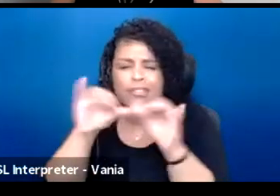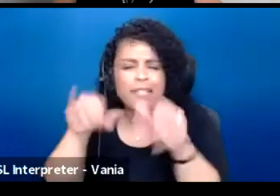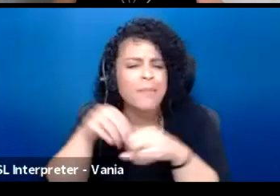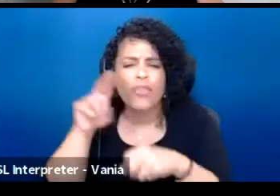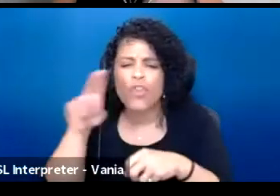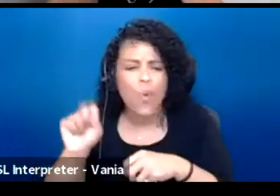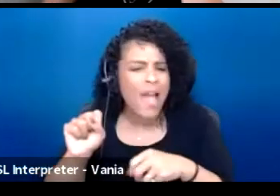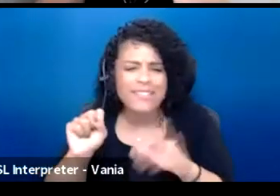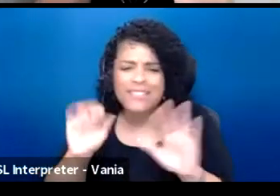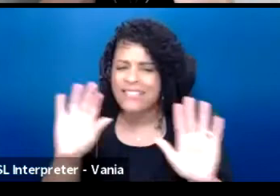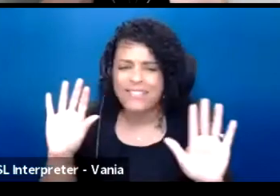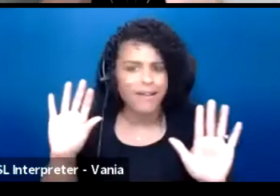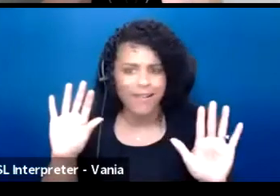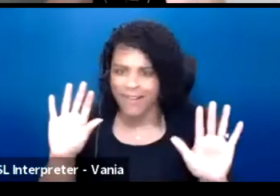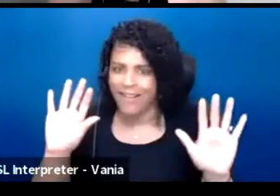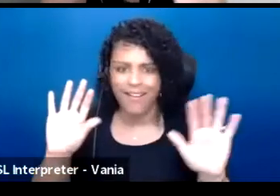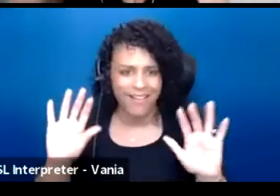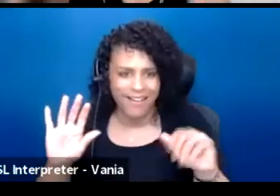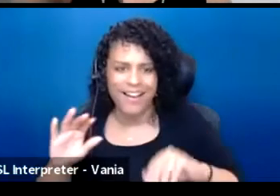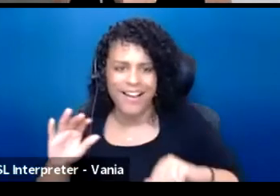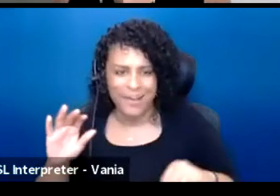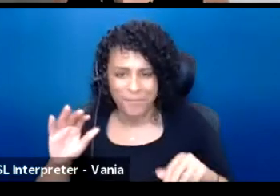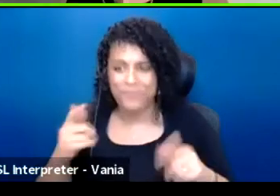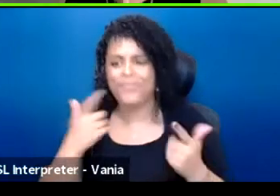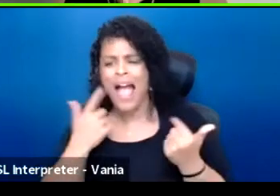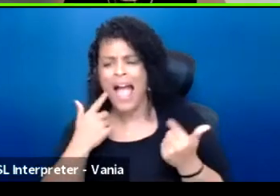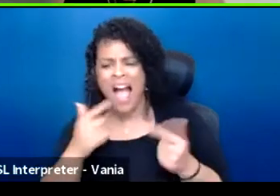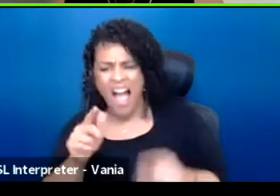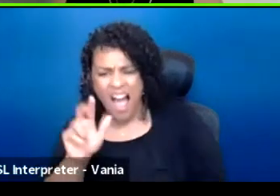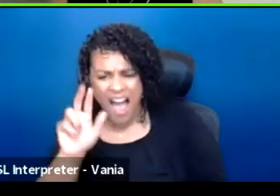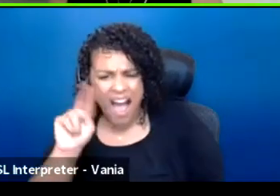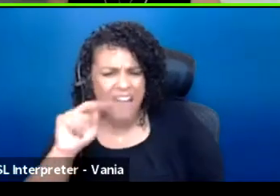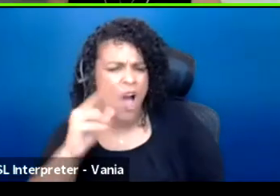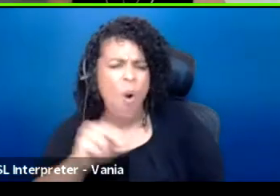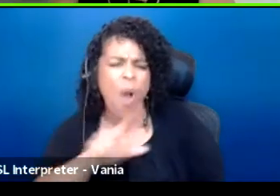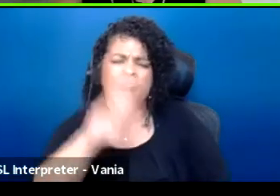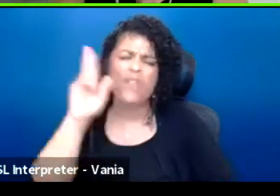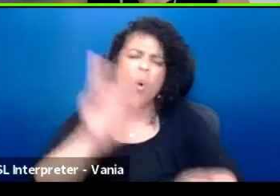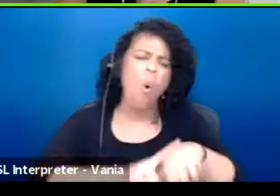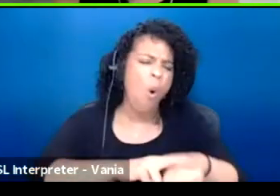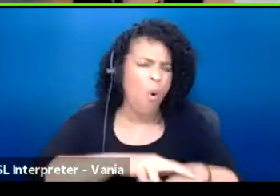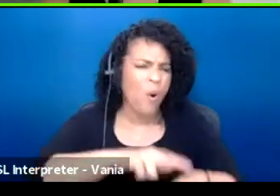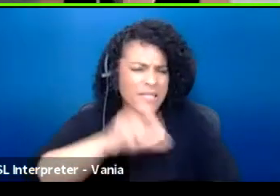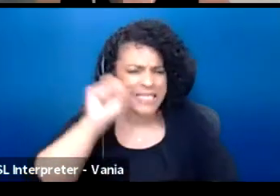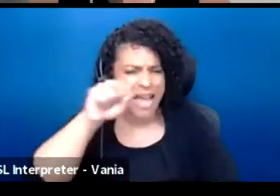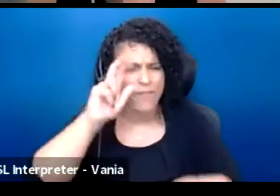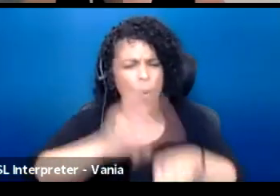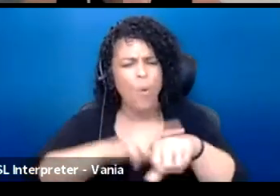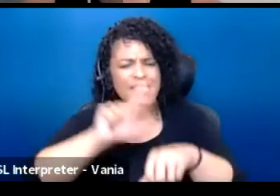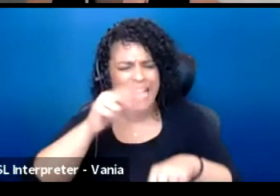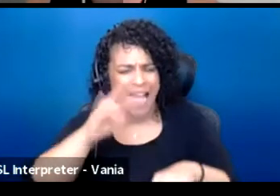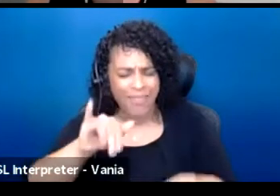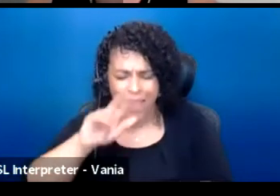(speakers talking over each other) Of course it was, Kathy. of that.